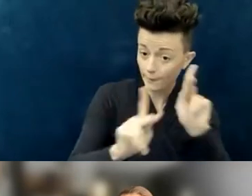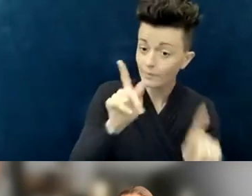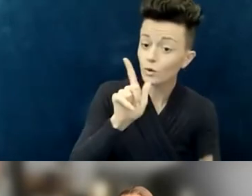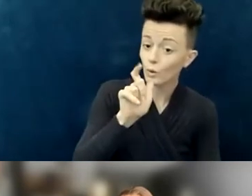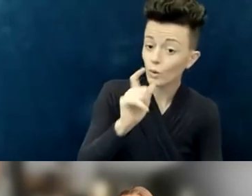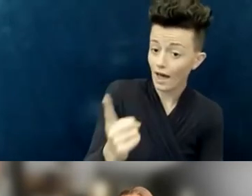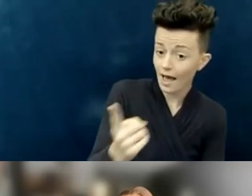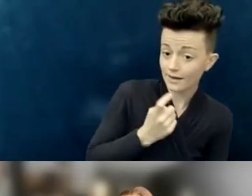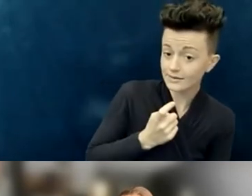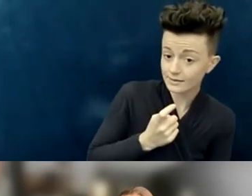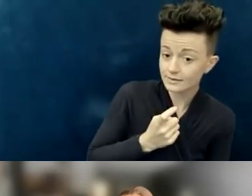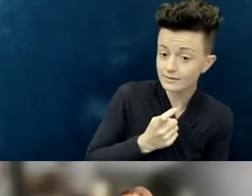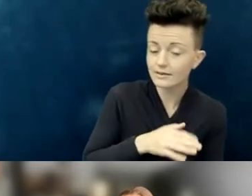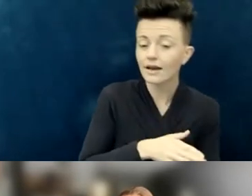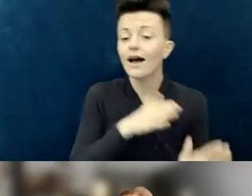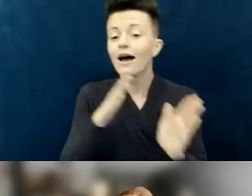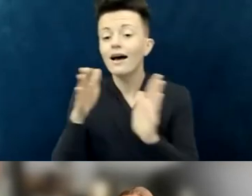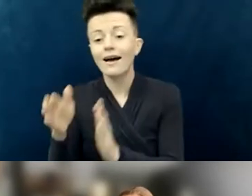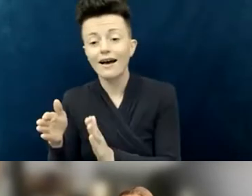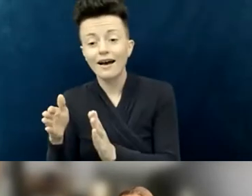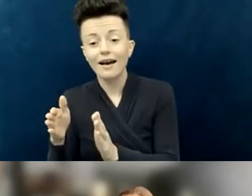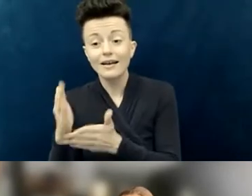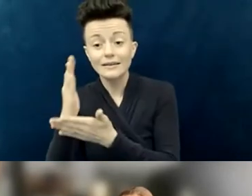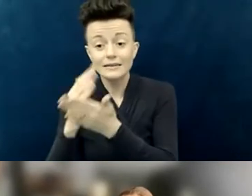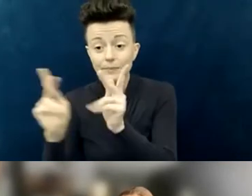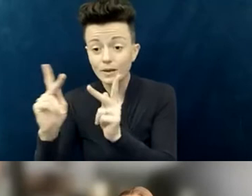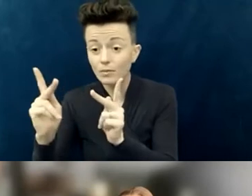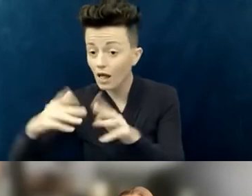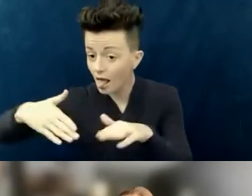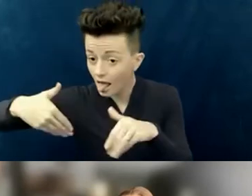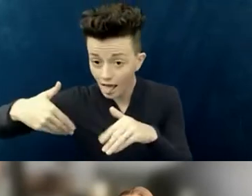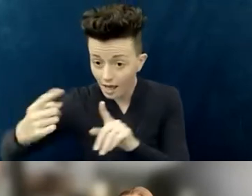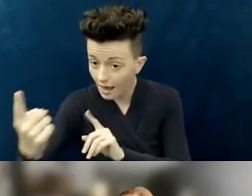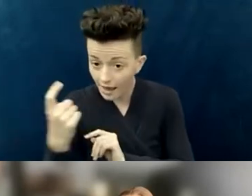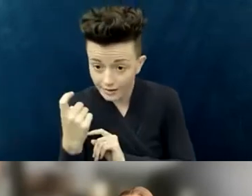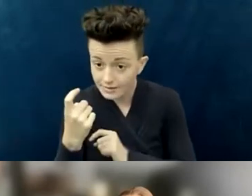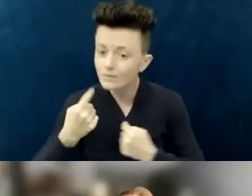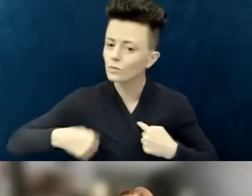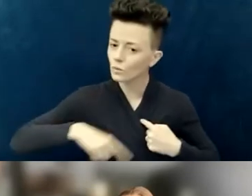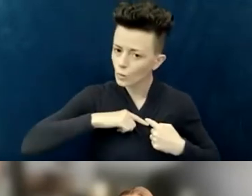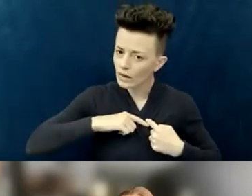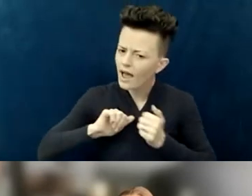and then on the flip side, what's the best practice for asking what kind of accessibility people need?